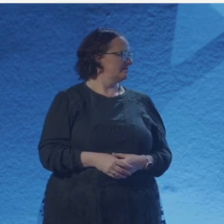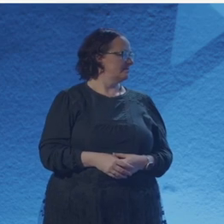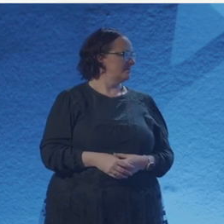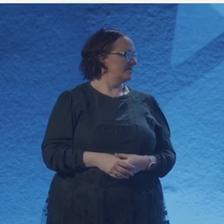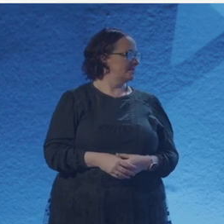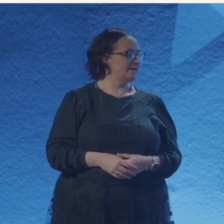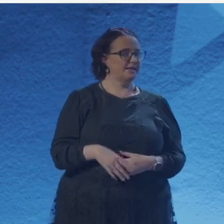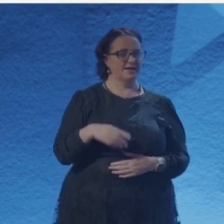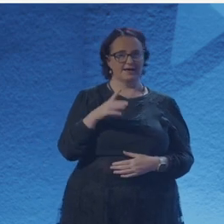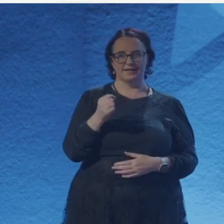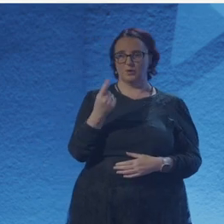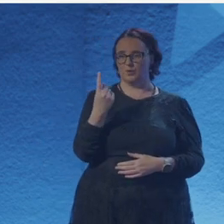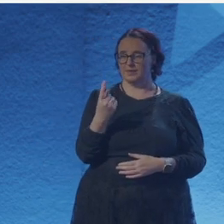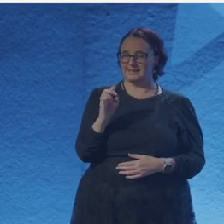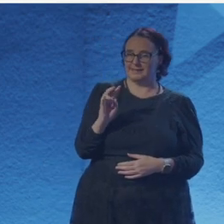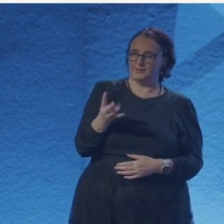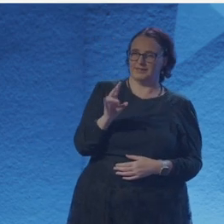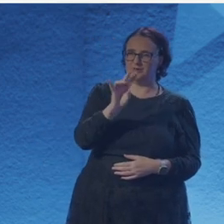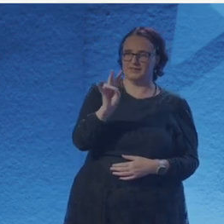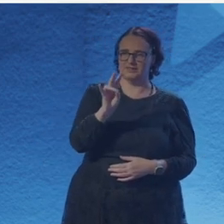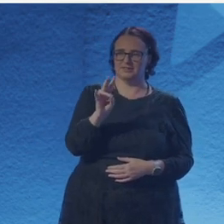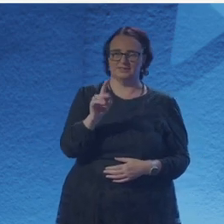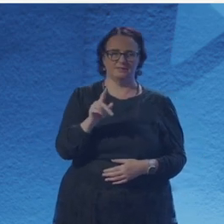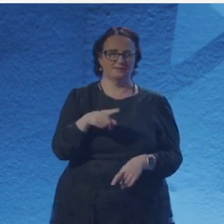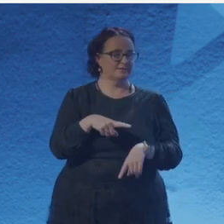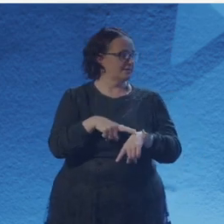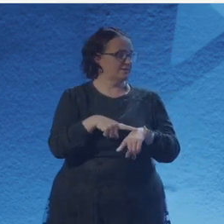The crown of sonnets is 14 sonnets that are linked together,